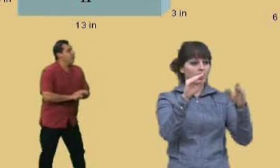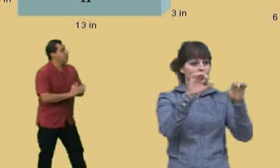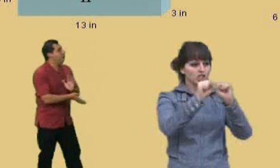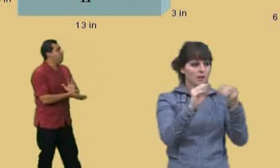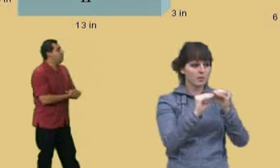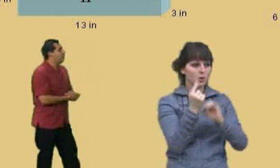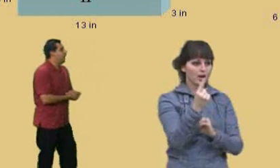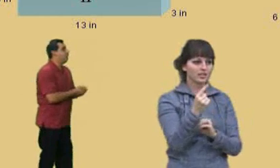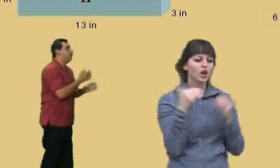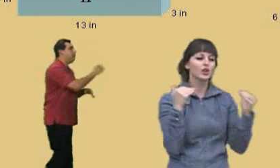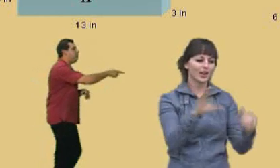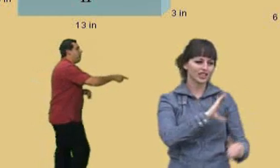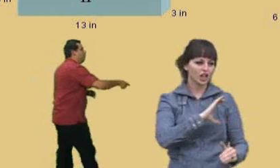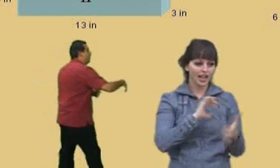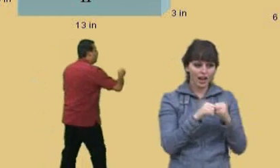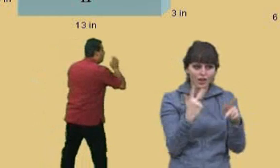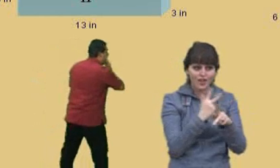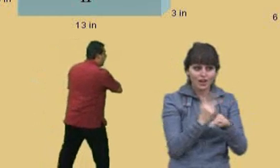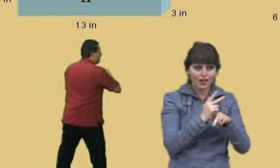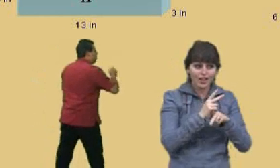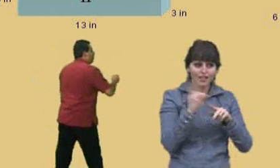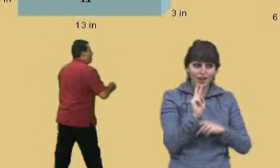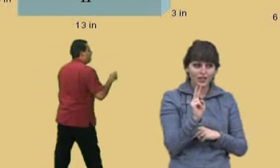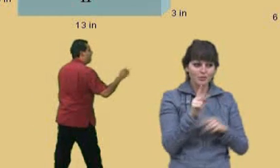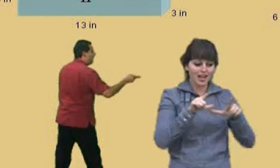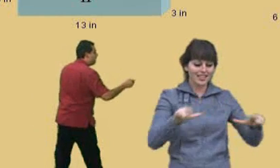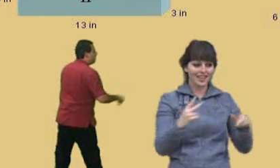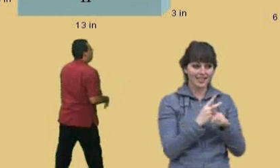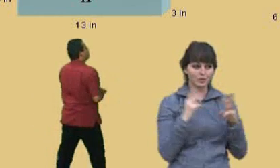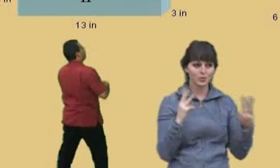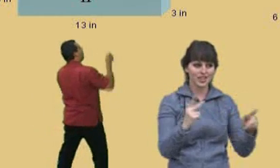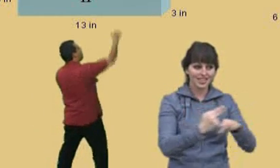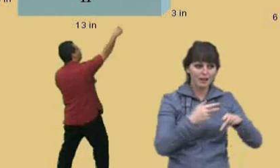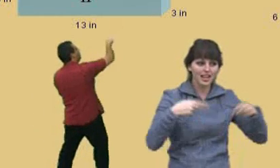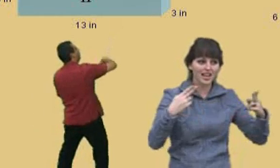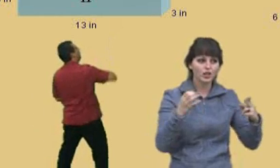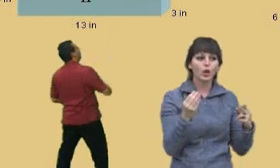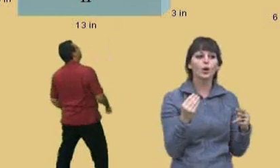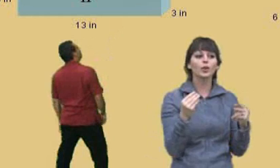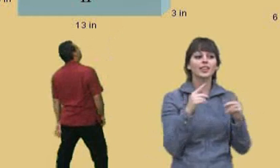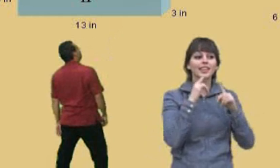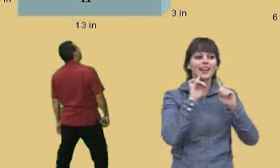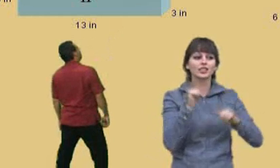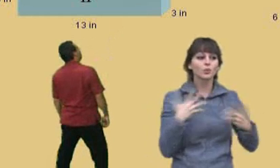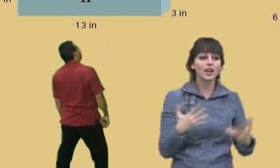Go ahead, Charlie, how do you find the volume? Remember, length times width times height. So what is it, Charlie? Charlie: 120 inches cubed!